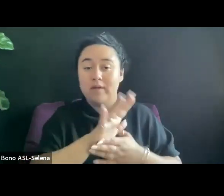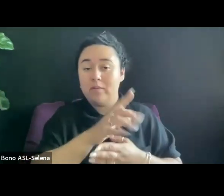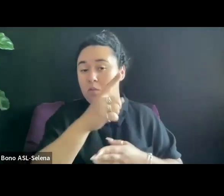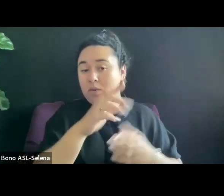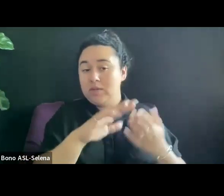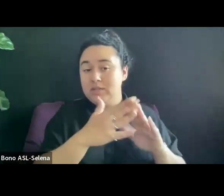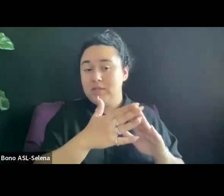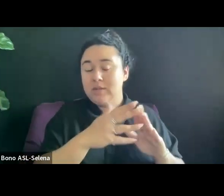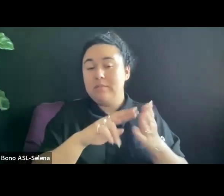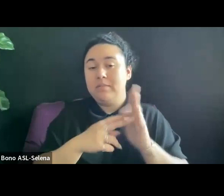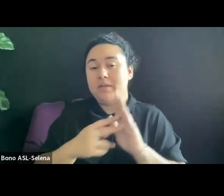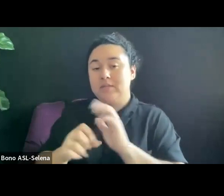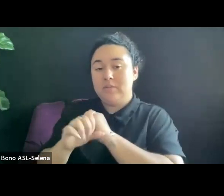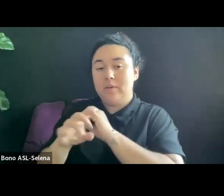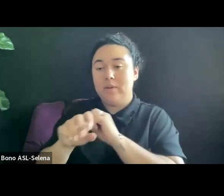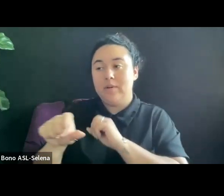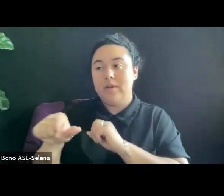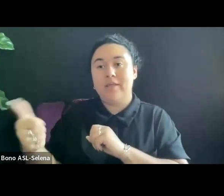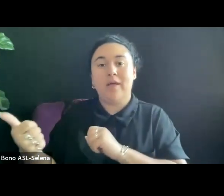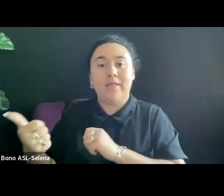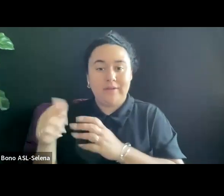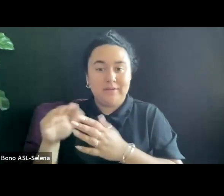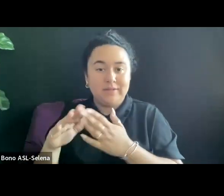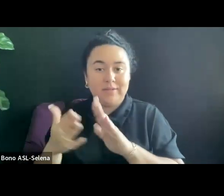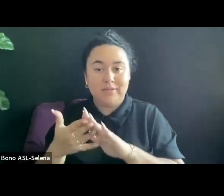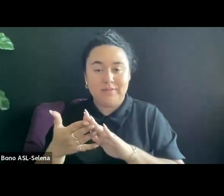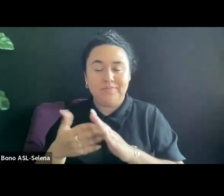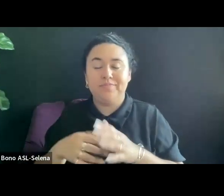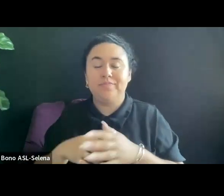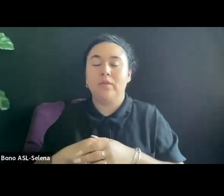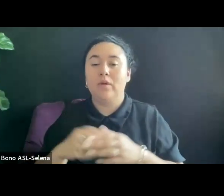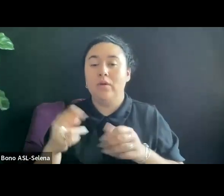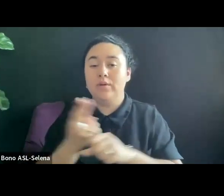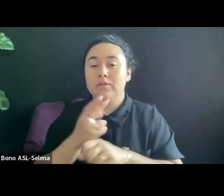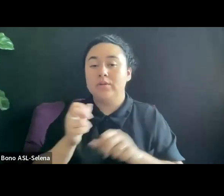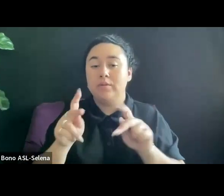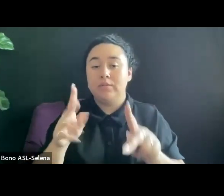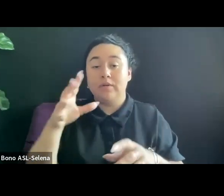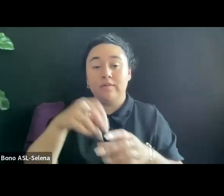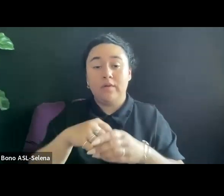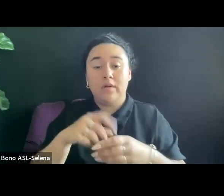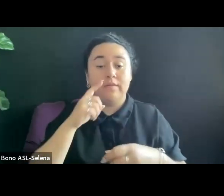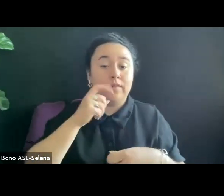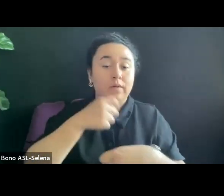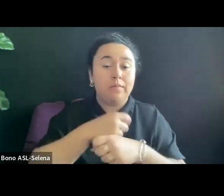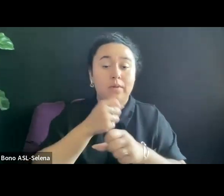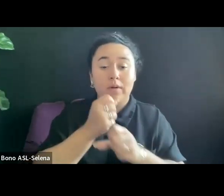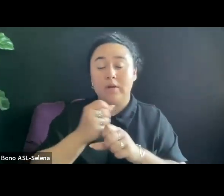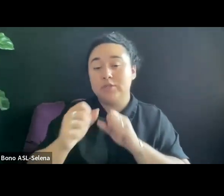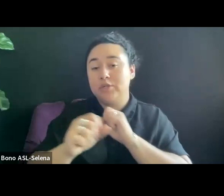USE OPPORTUNITIES TO GET INVOLVED IN THE PRODUCTION OR MARKETING OF FILMS BEFORE REACHING OUT TO